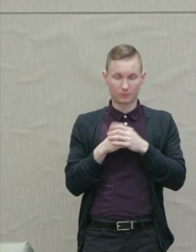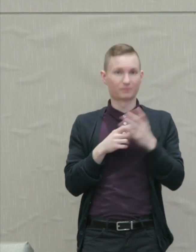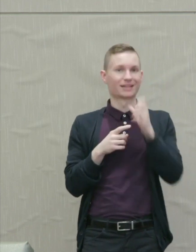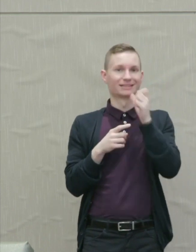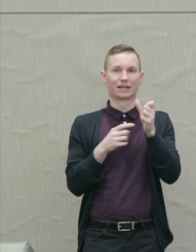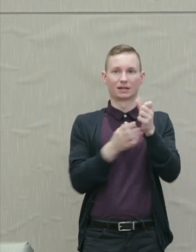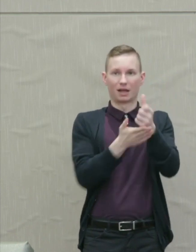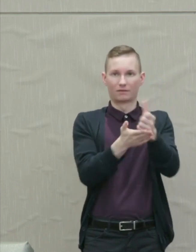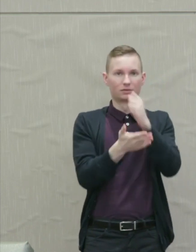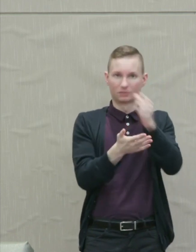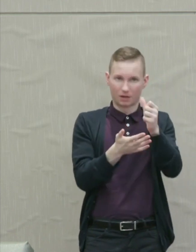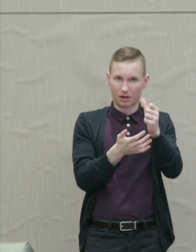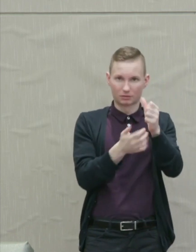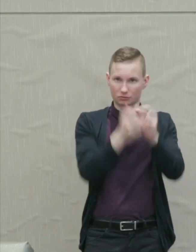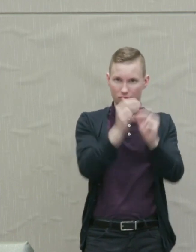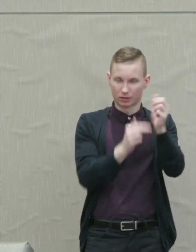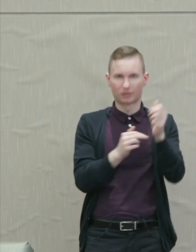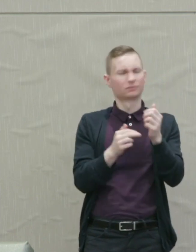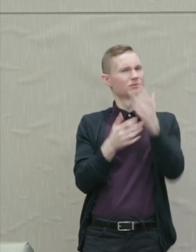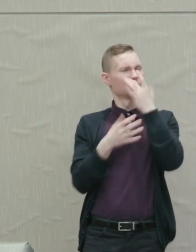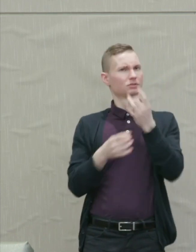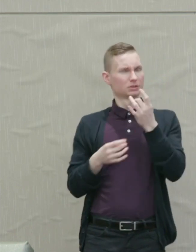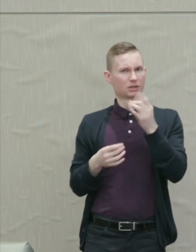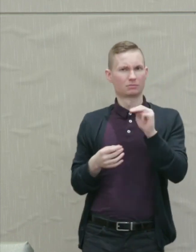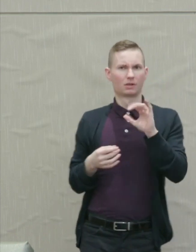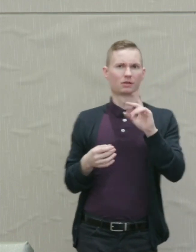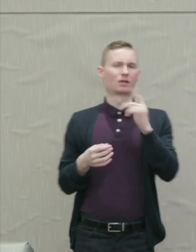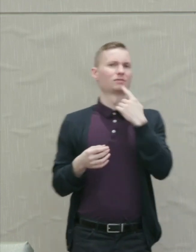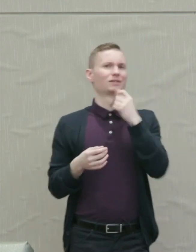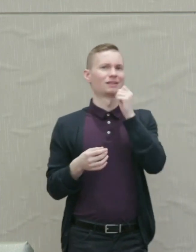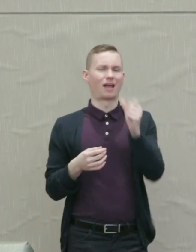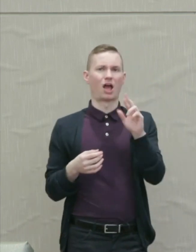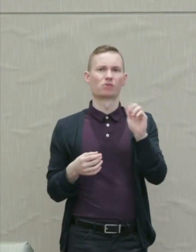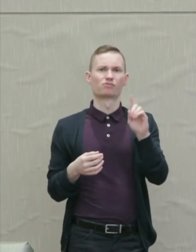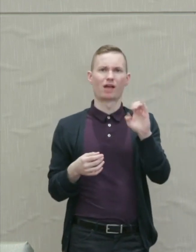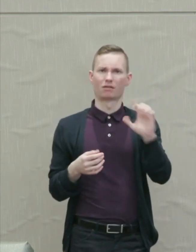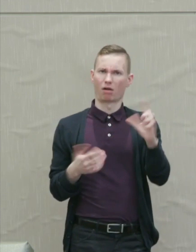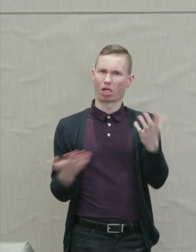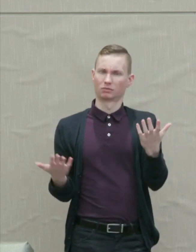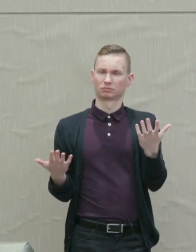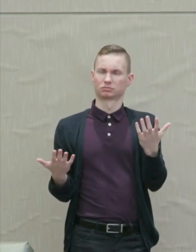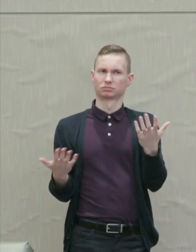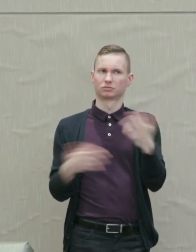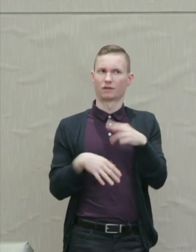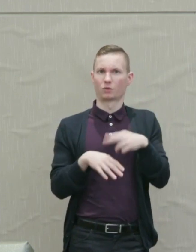Very interesting that he says not radical because of course he does believe and I think